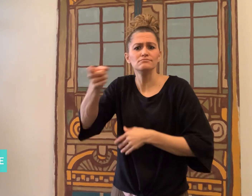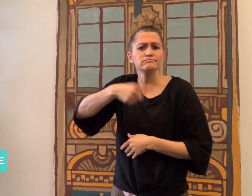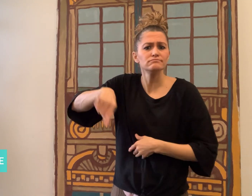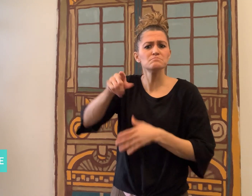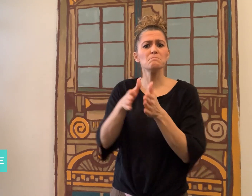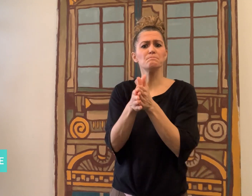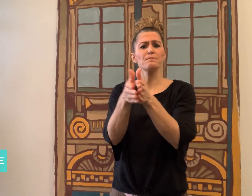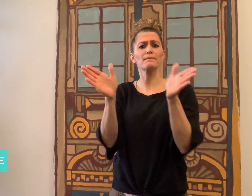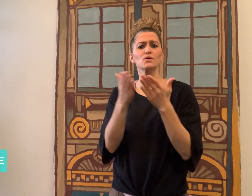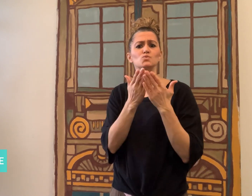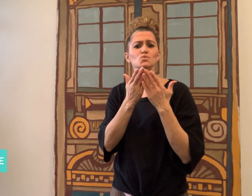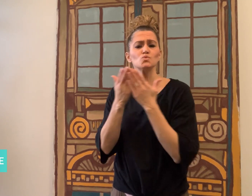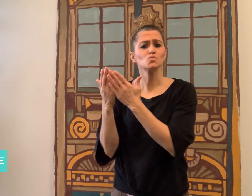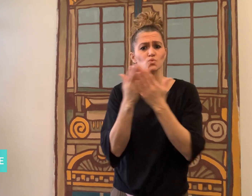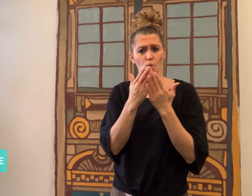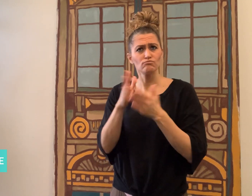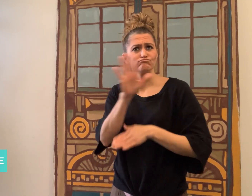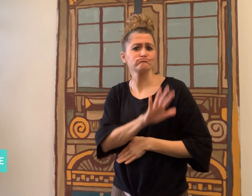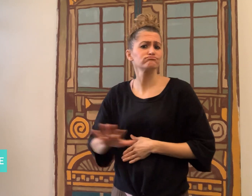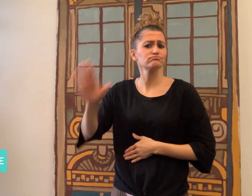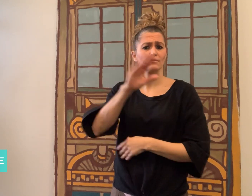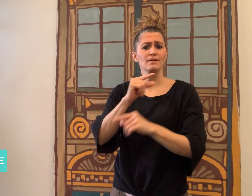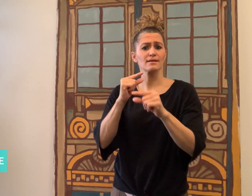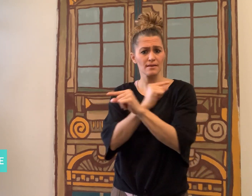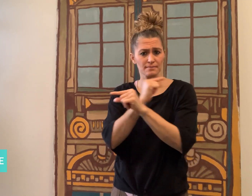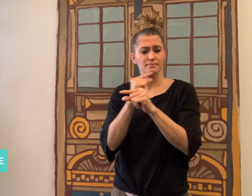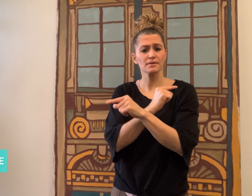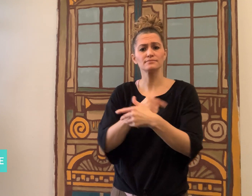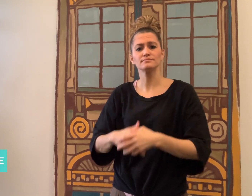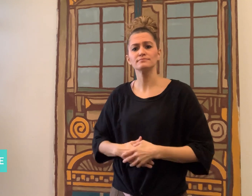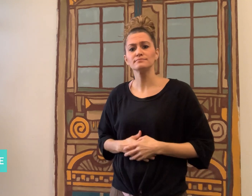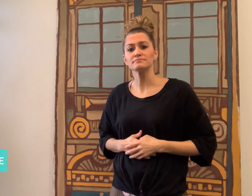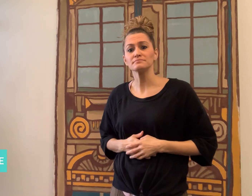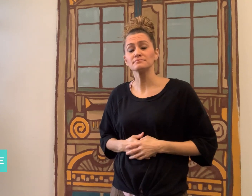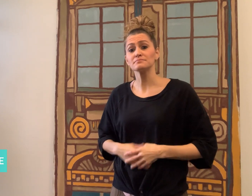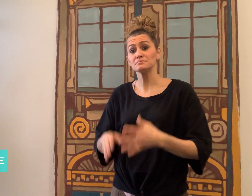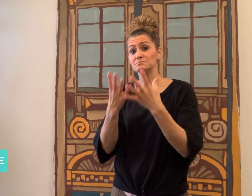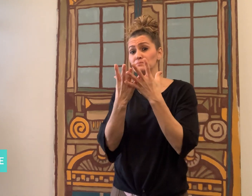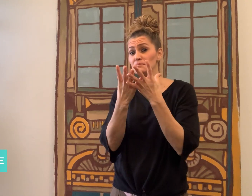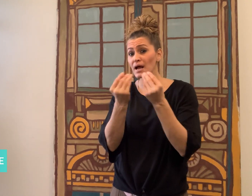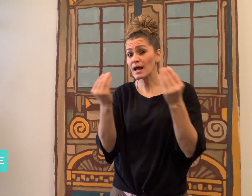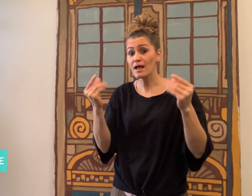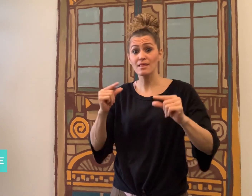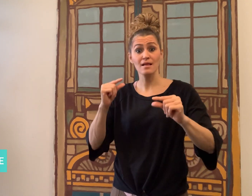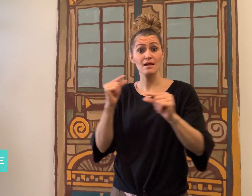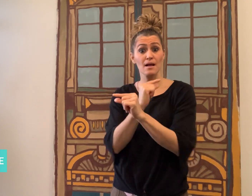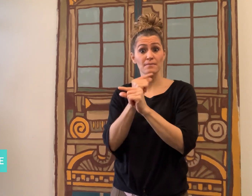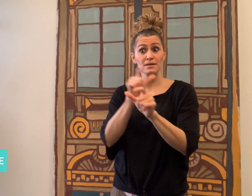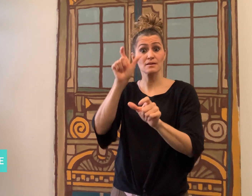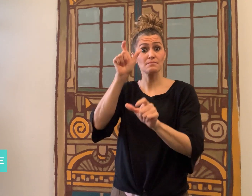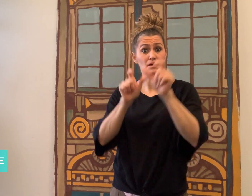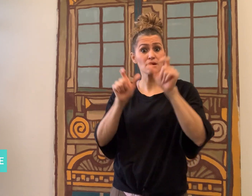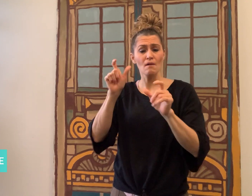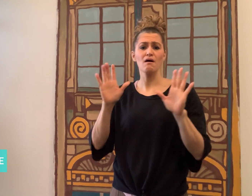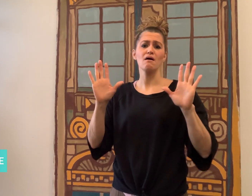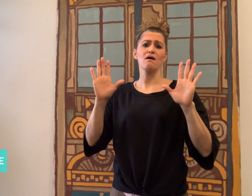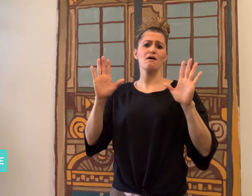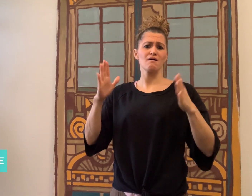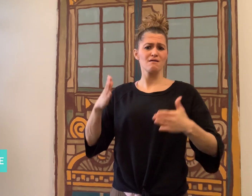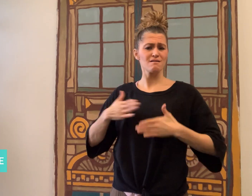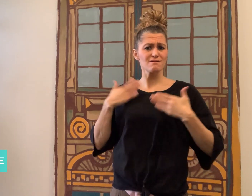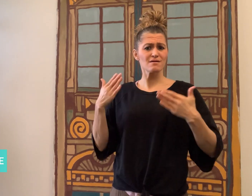in public schools around the country.